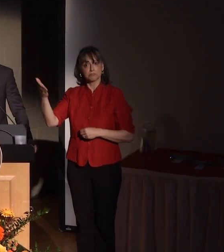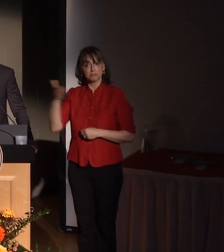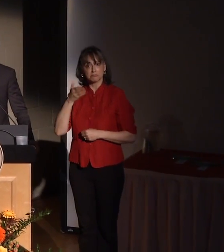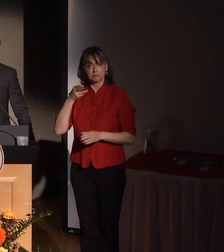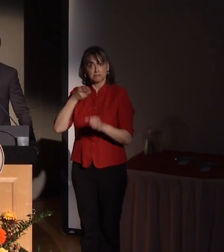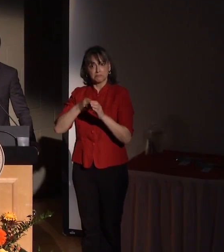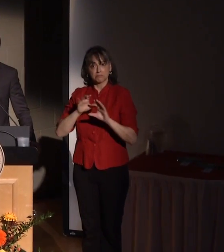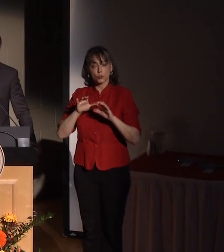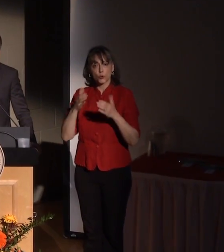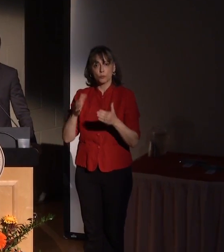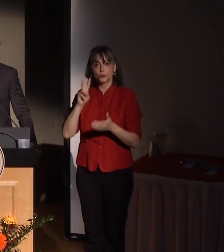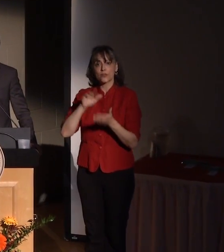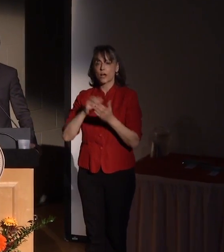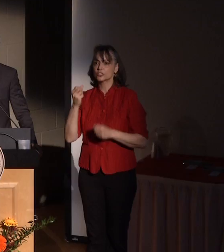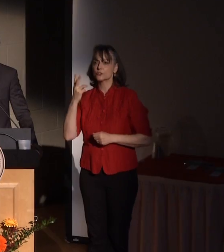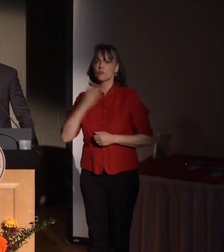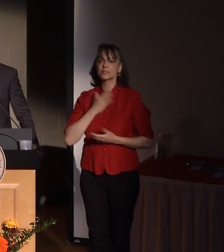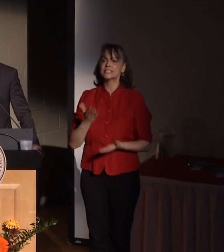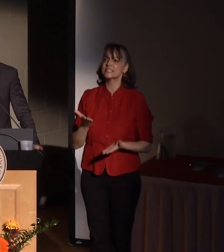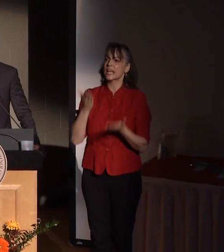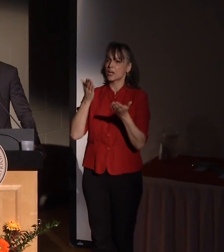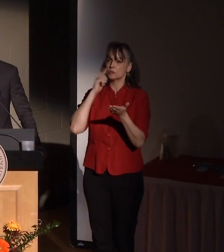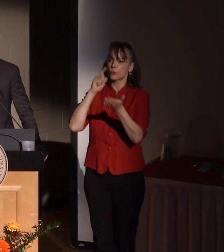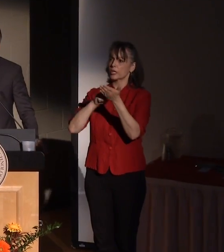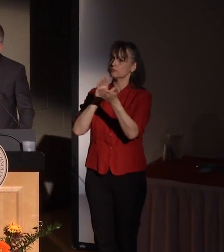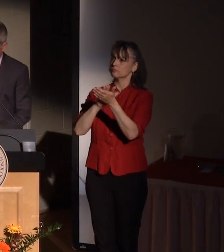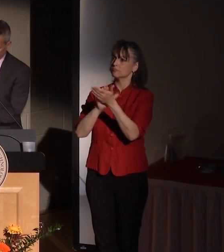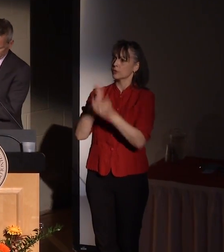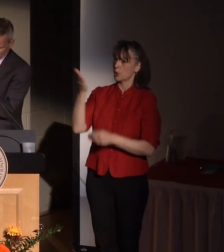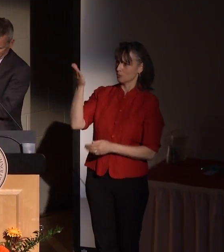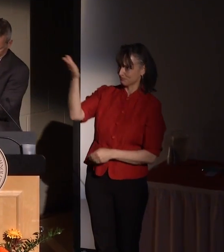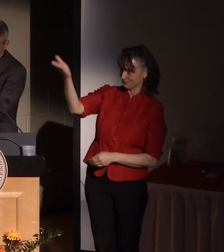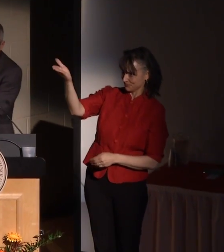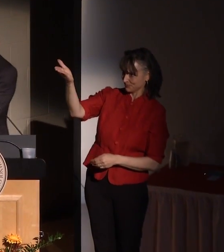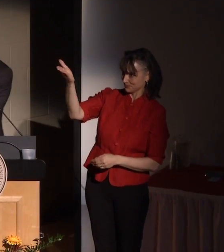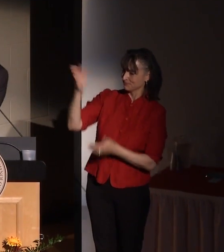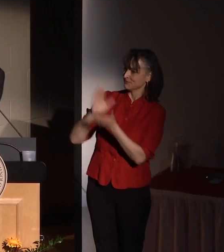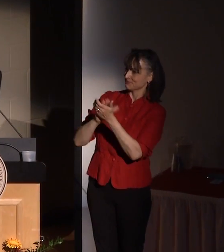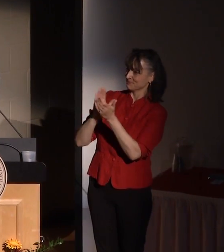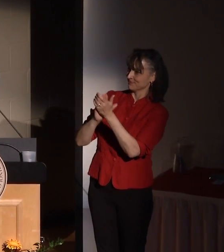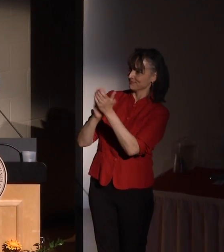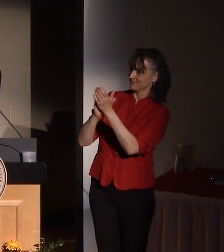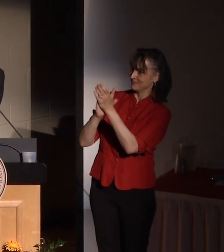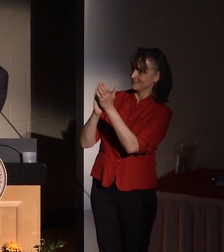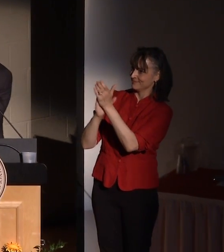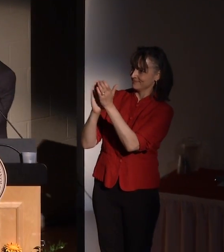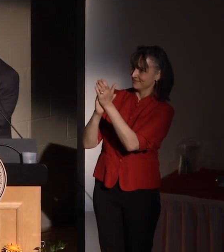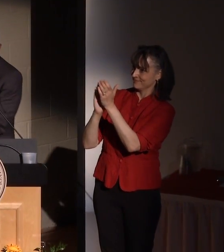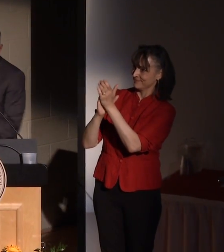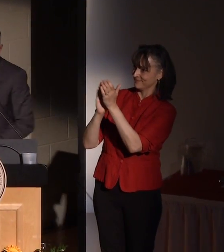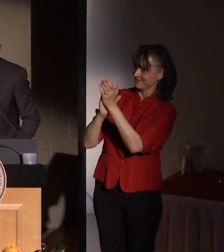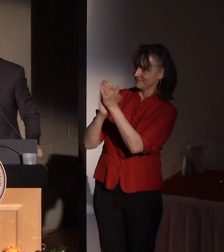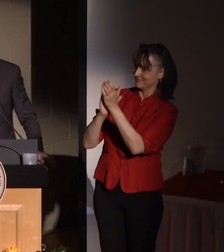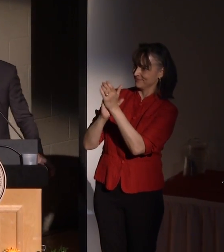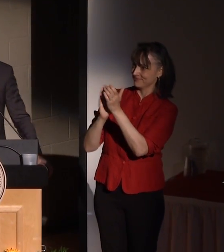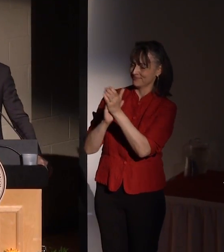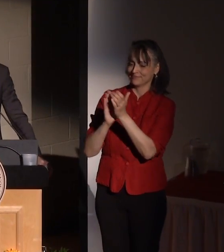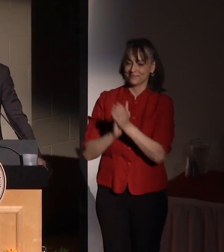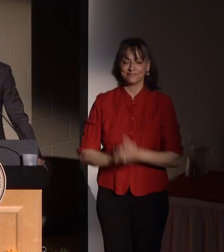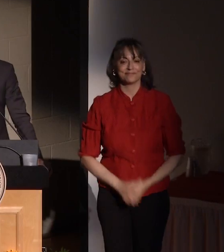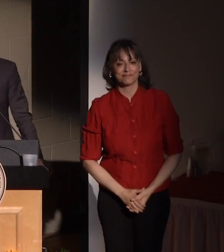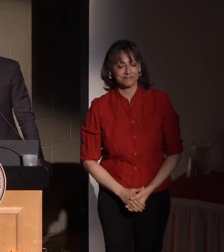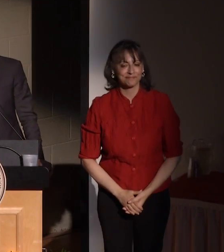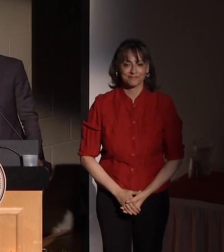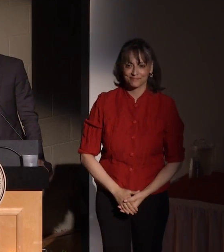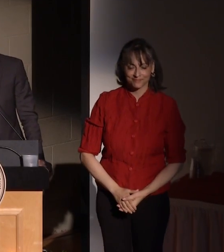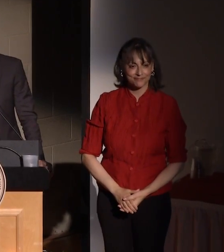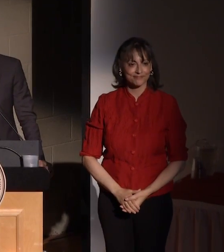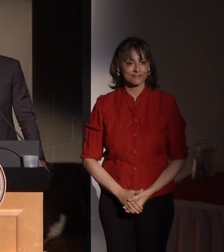Patty, would you please stand up and be recognized as well?